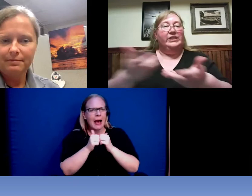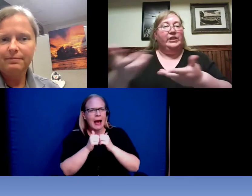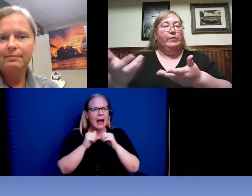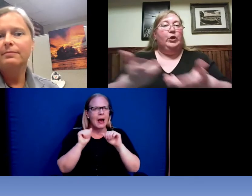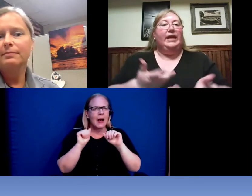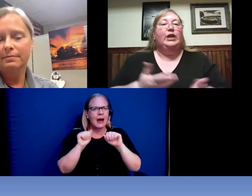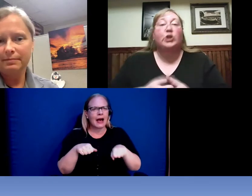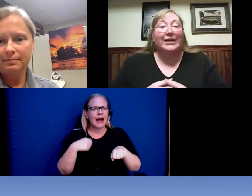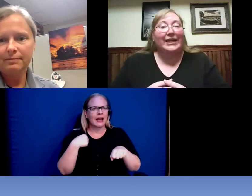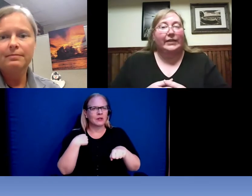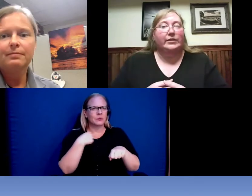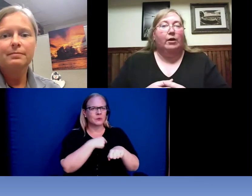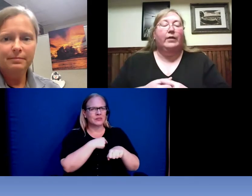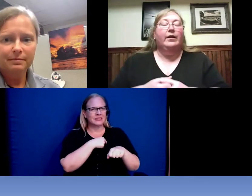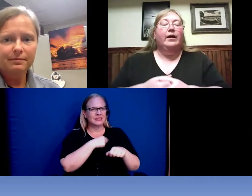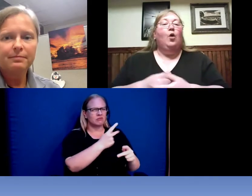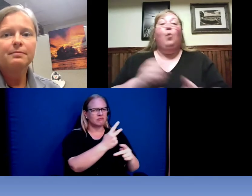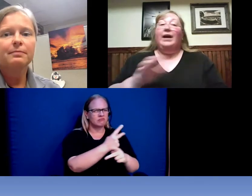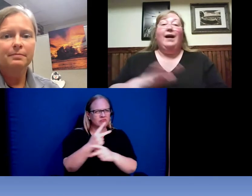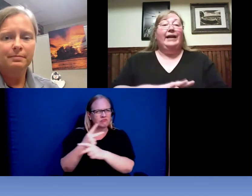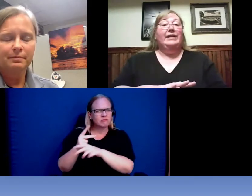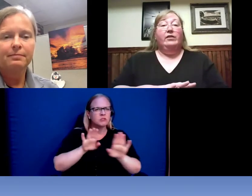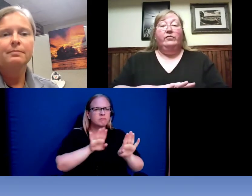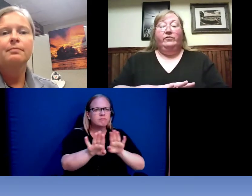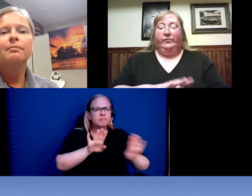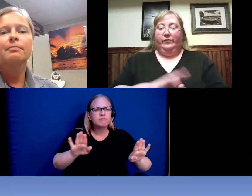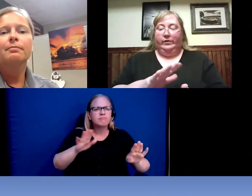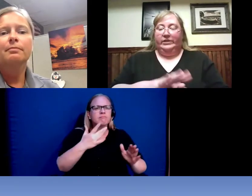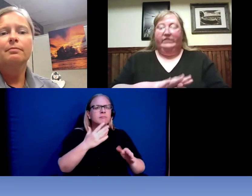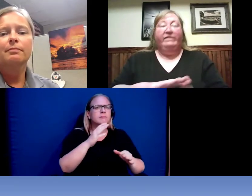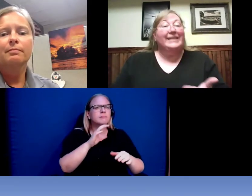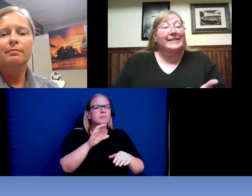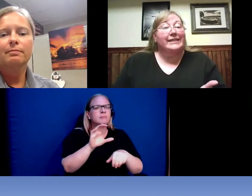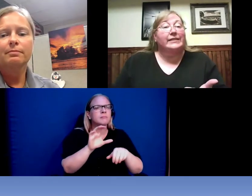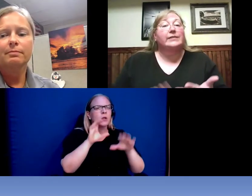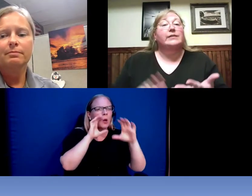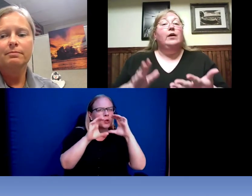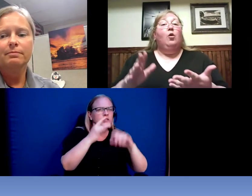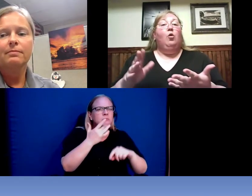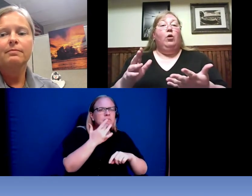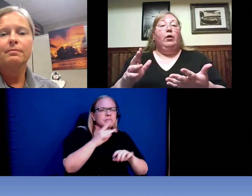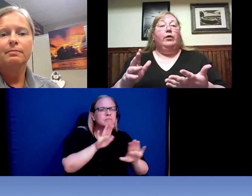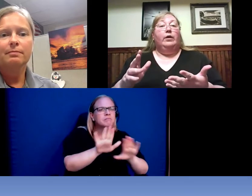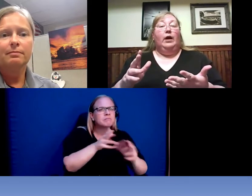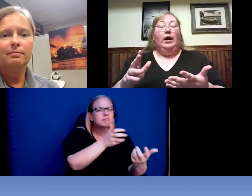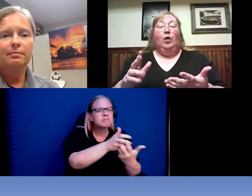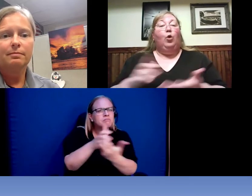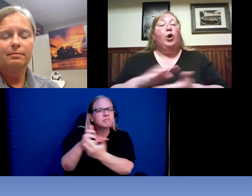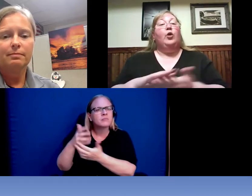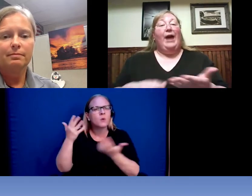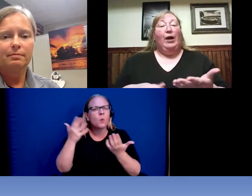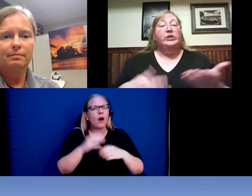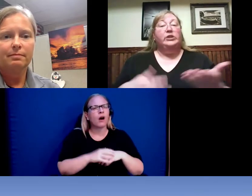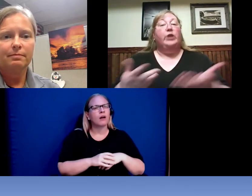's communication needs are. What kind of devices or work around you could